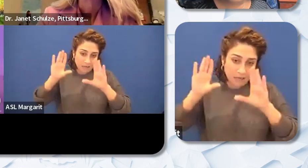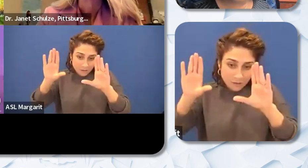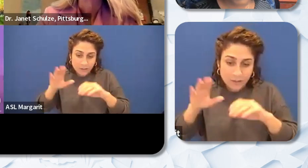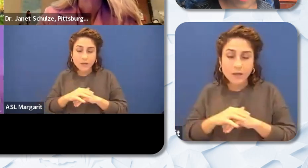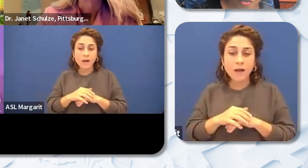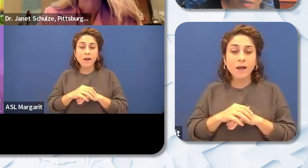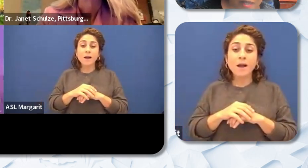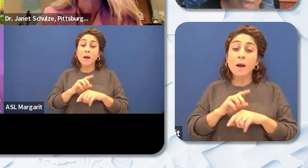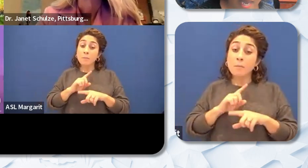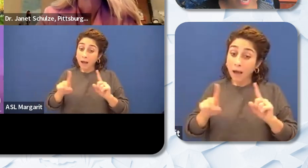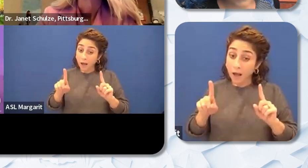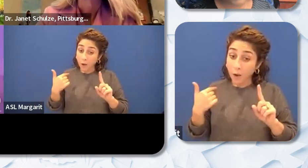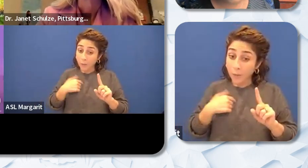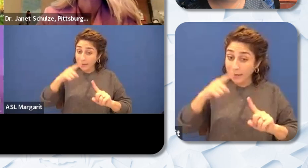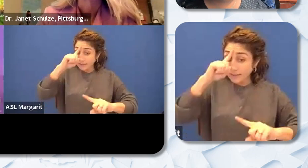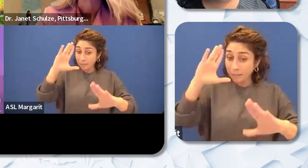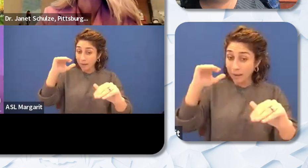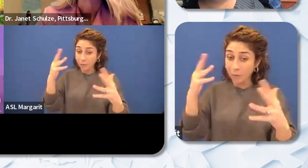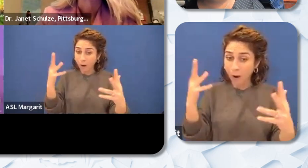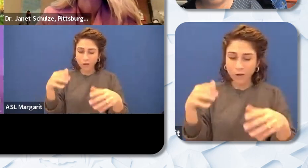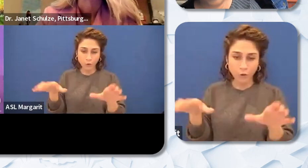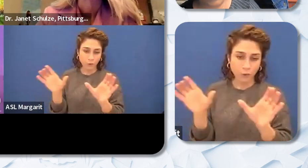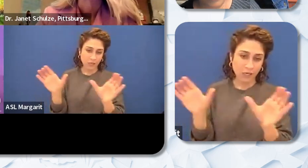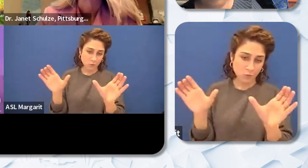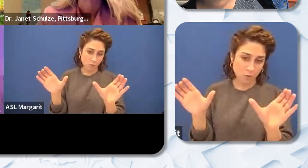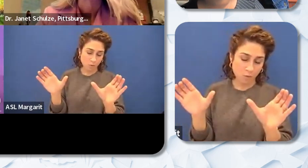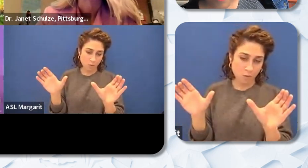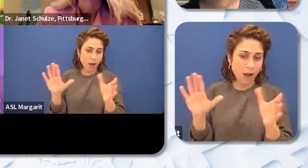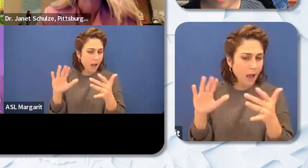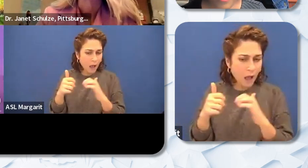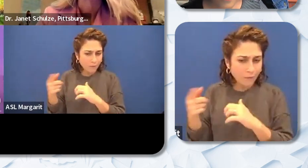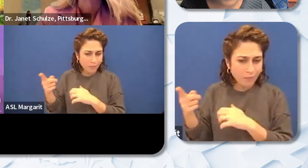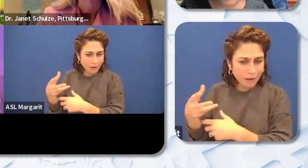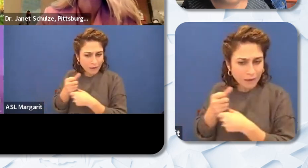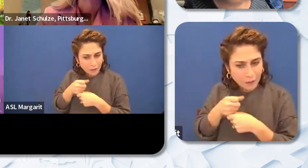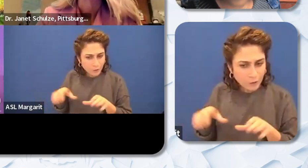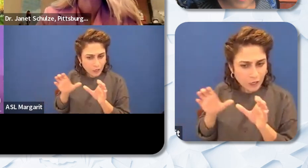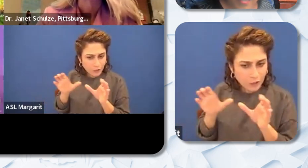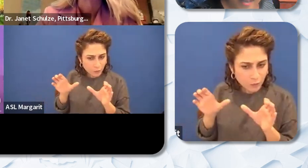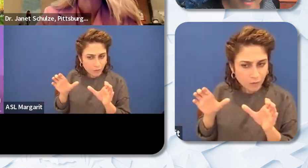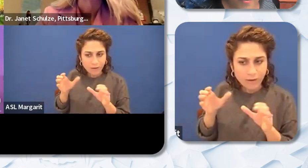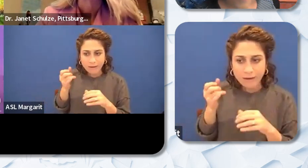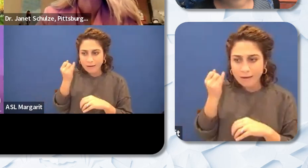their credentials. And how do they get into the credentialing program if they can’t afford it?